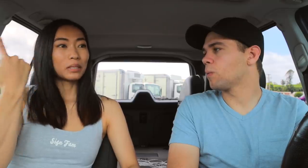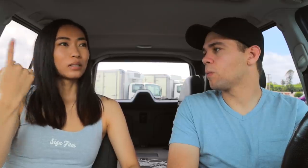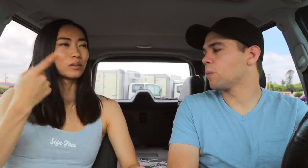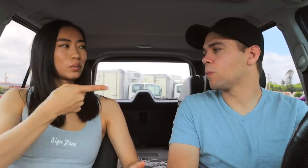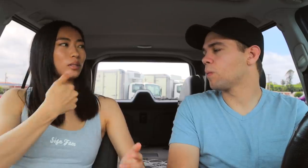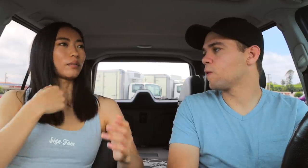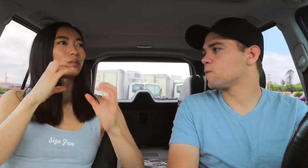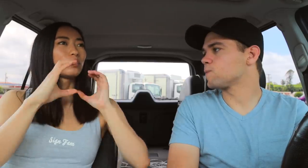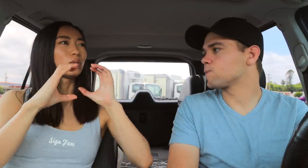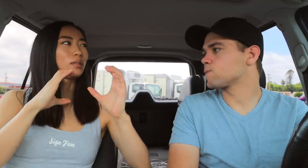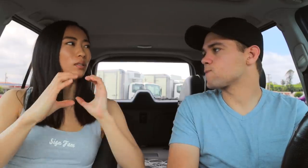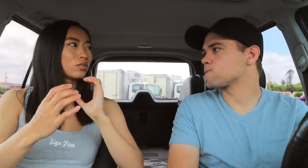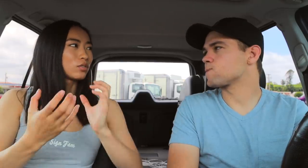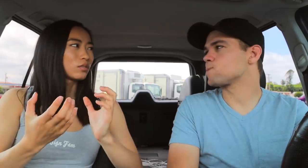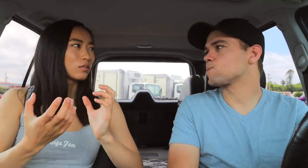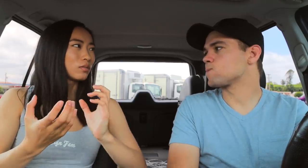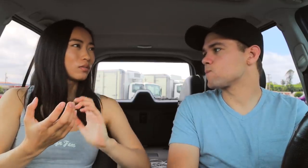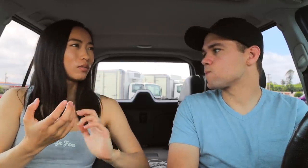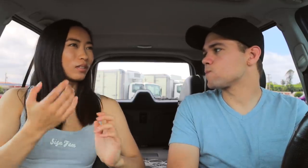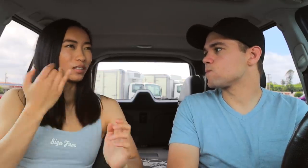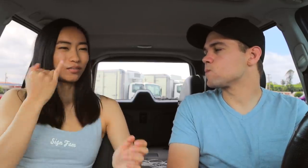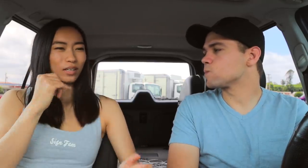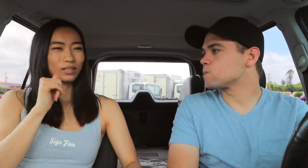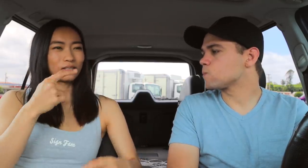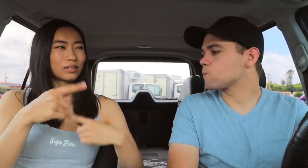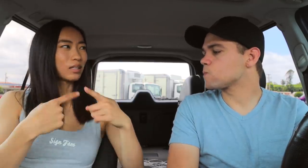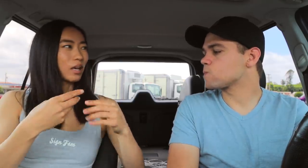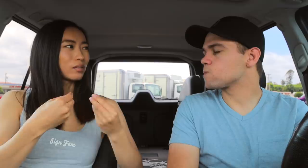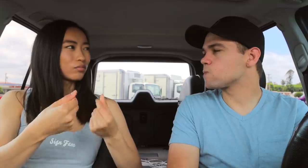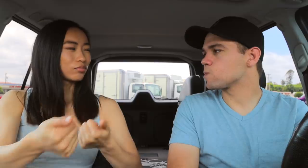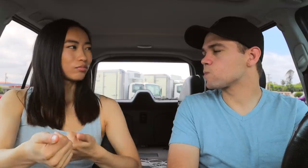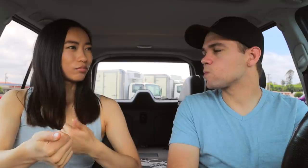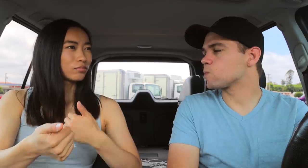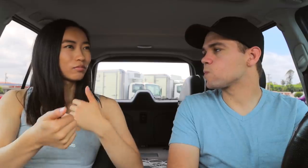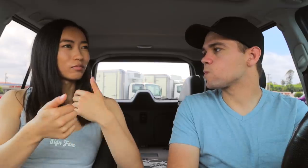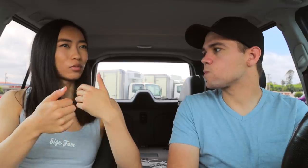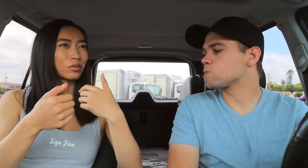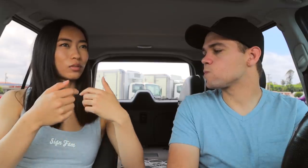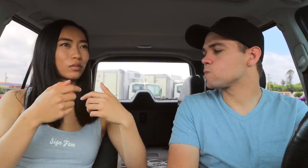because we have communication. If we're not signing,